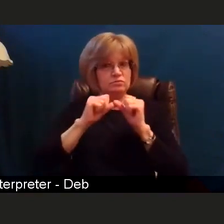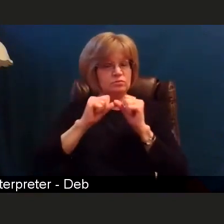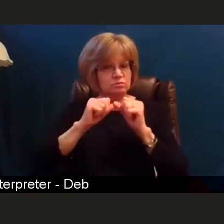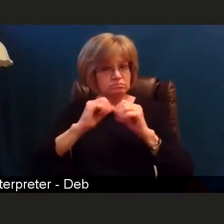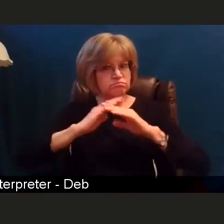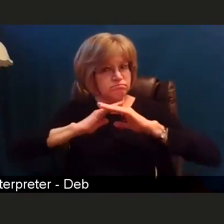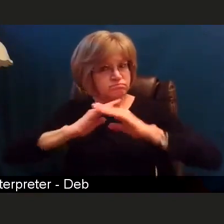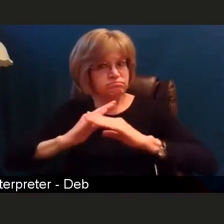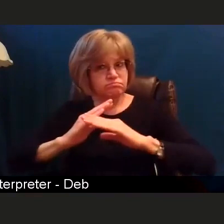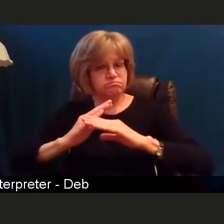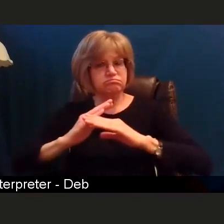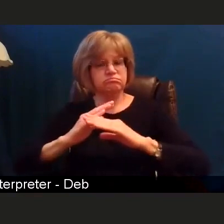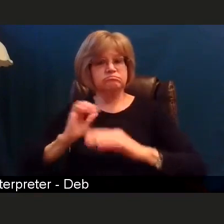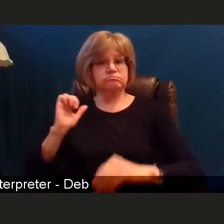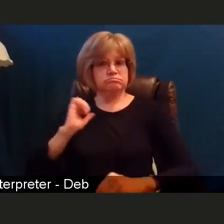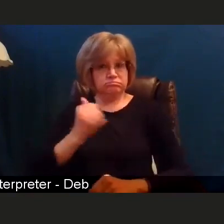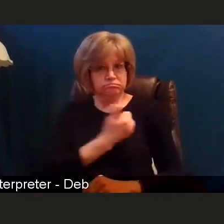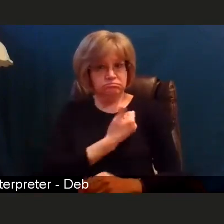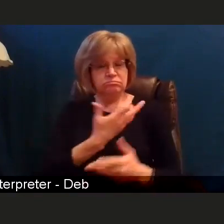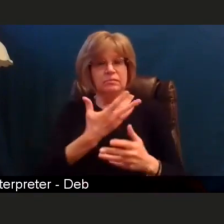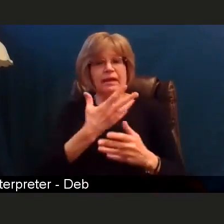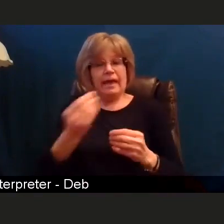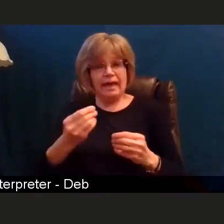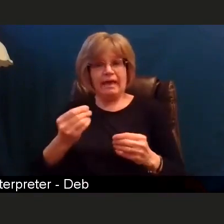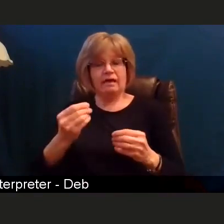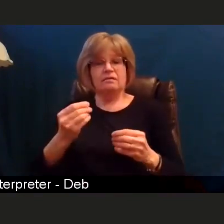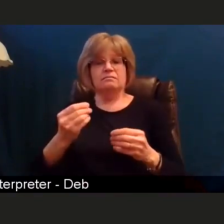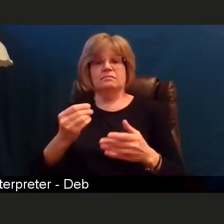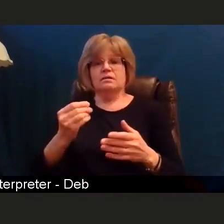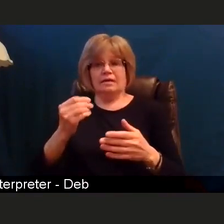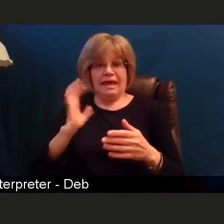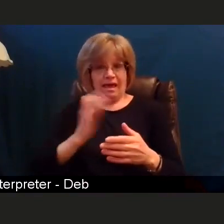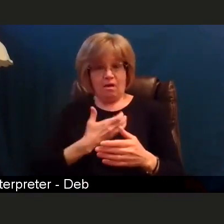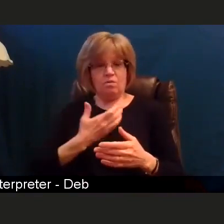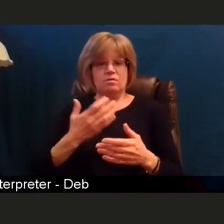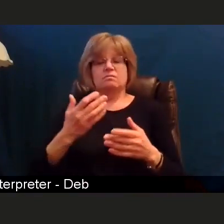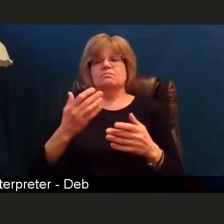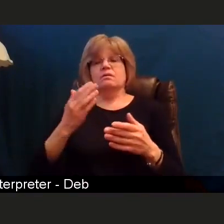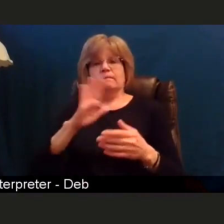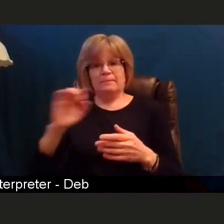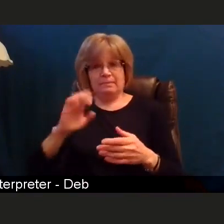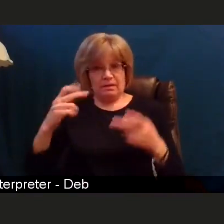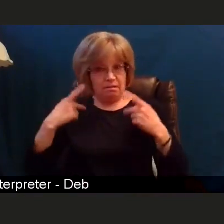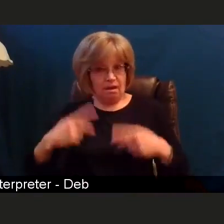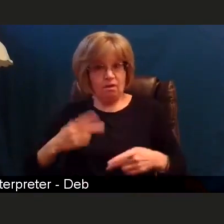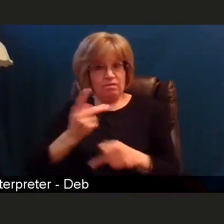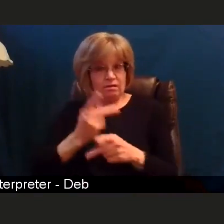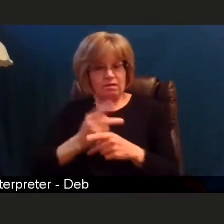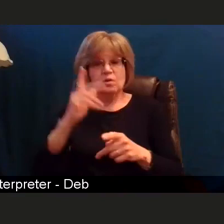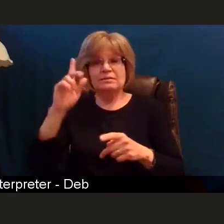for Beebe Healthcare to provide comprehensive services to the people here in Sussex County.